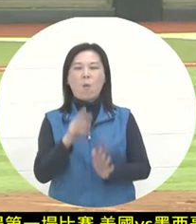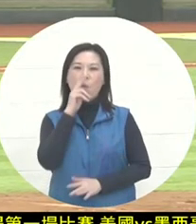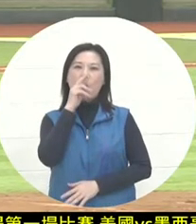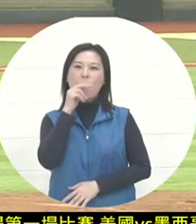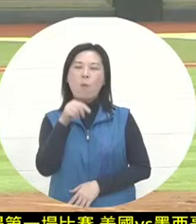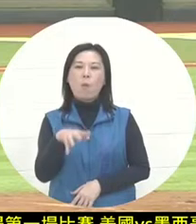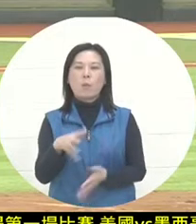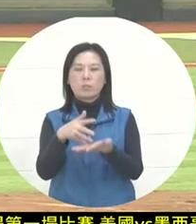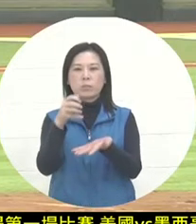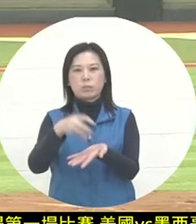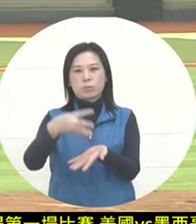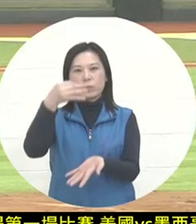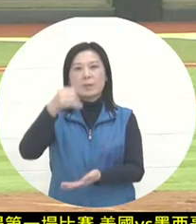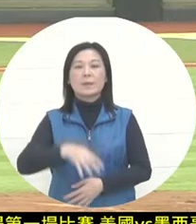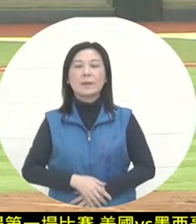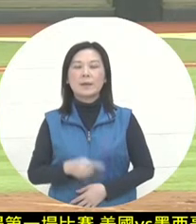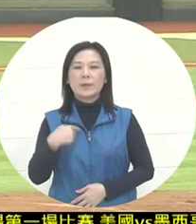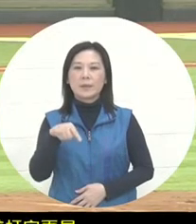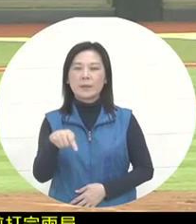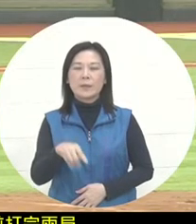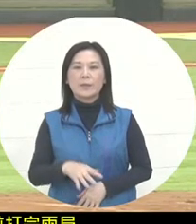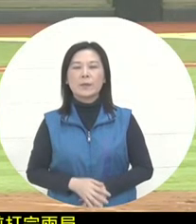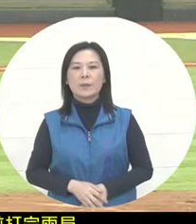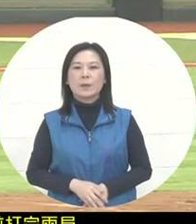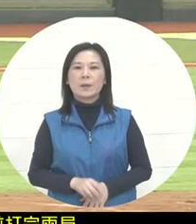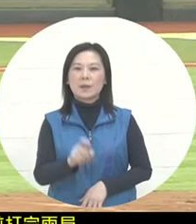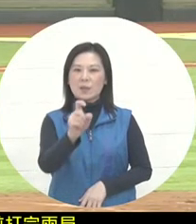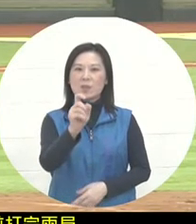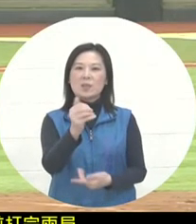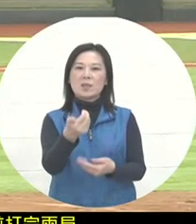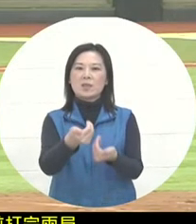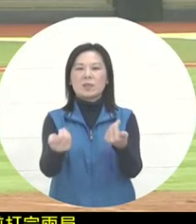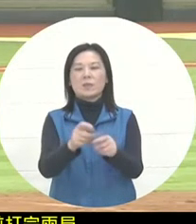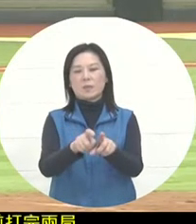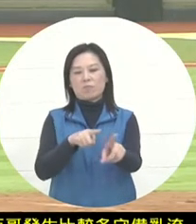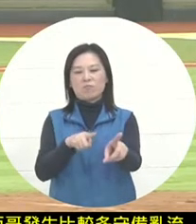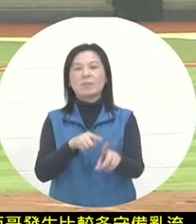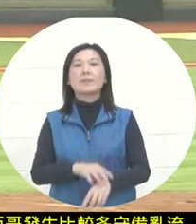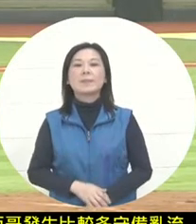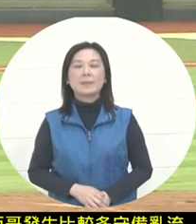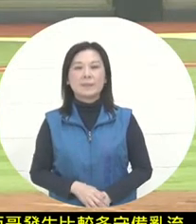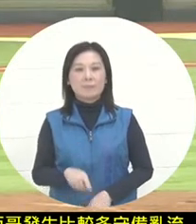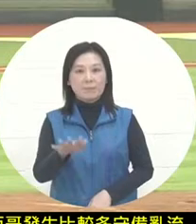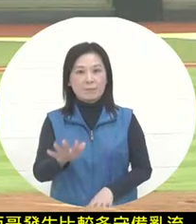has a lot of back-hand turbulence. So for Mexico this time,